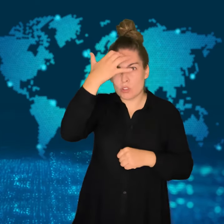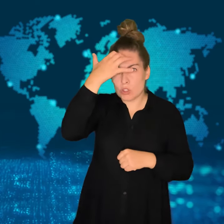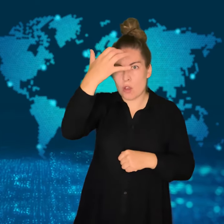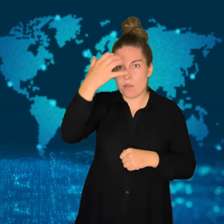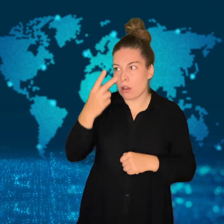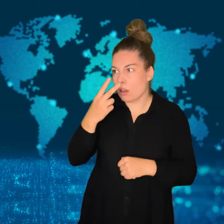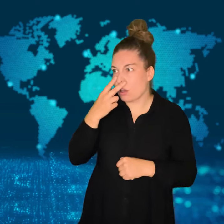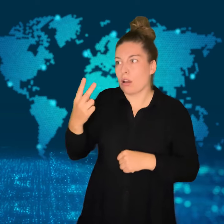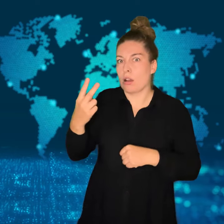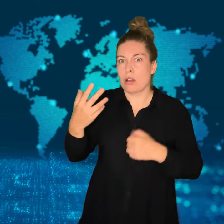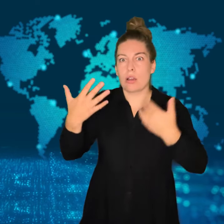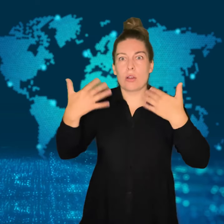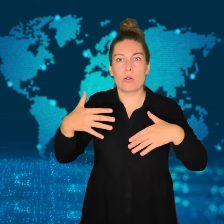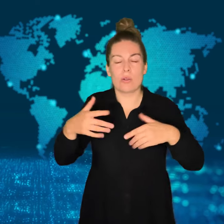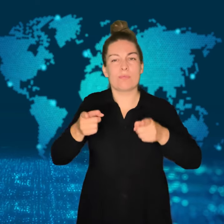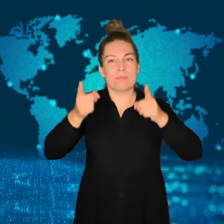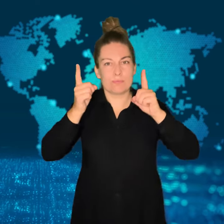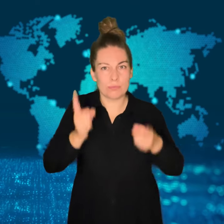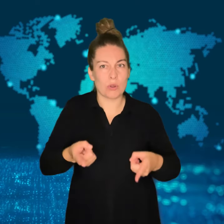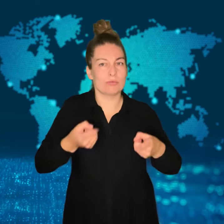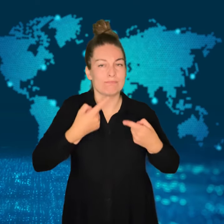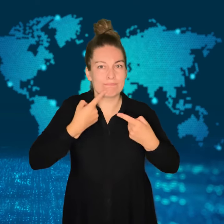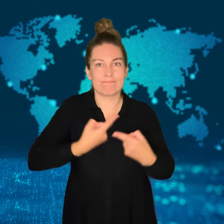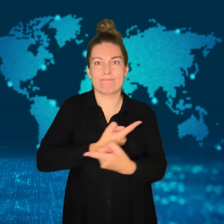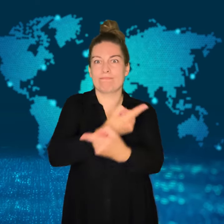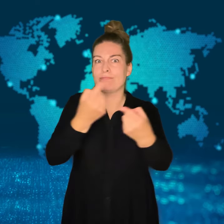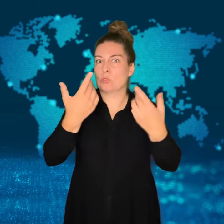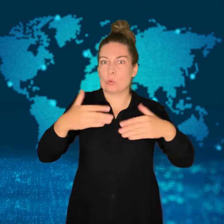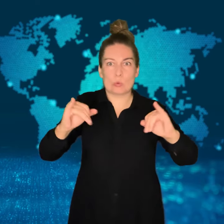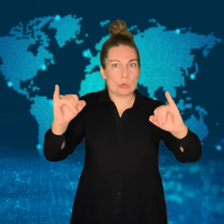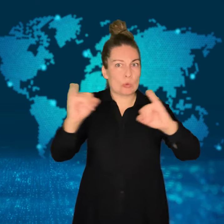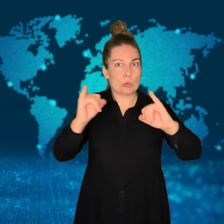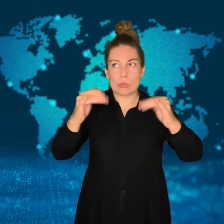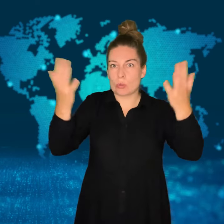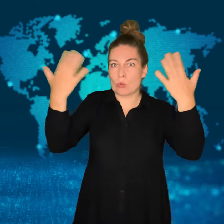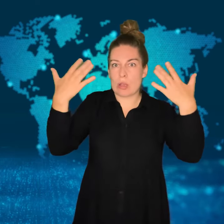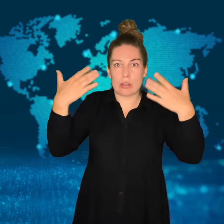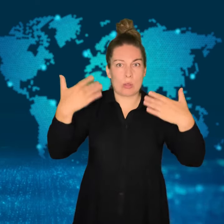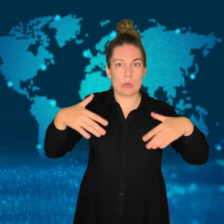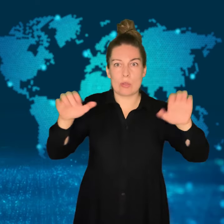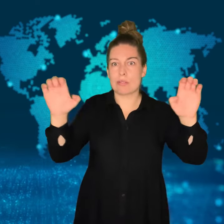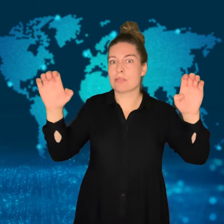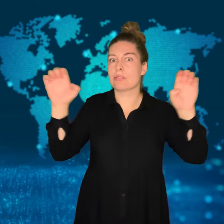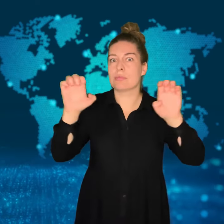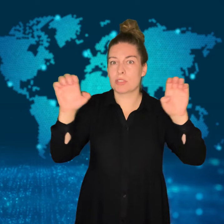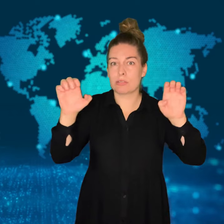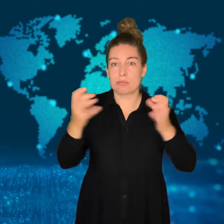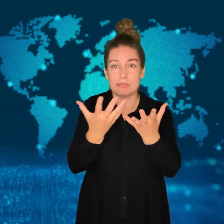in the country to declare a state of emergency.